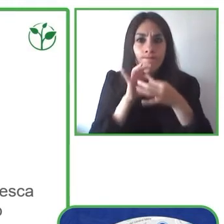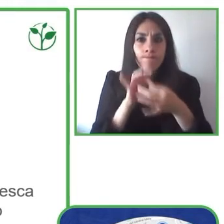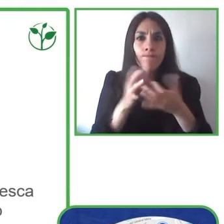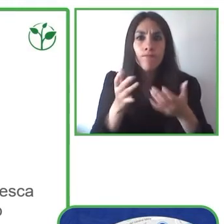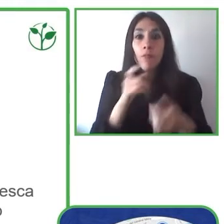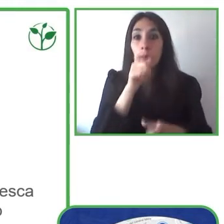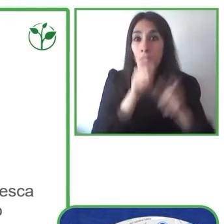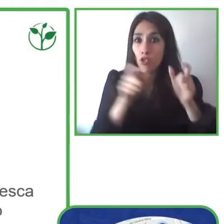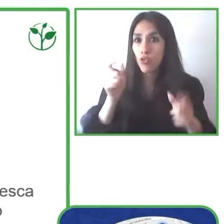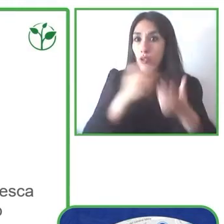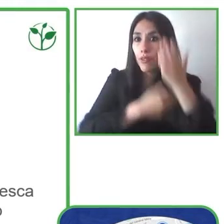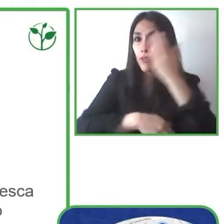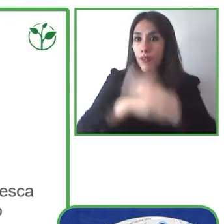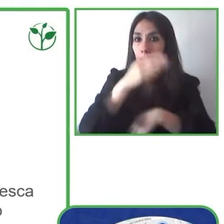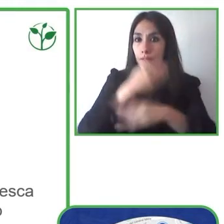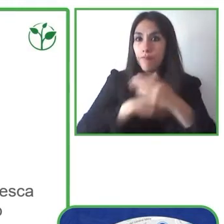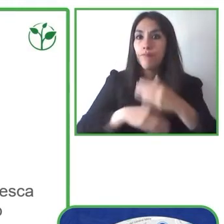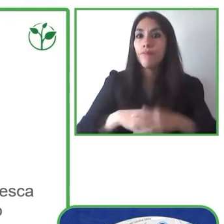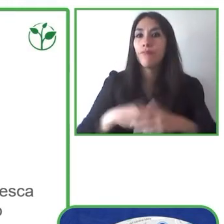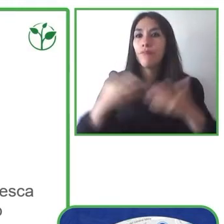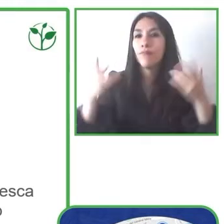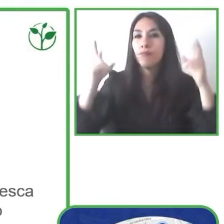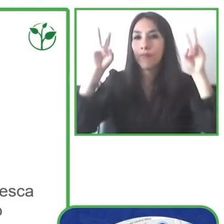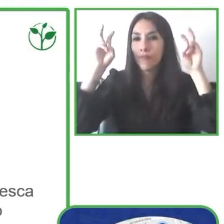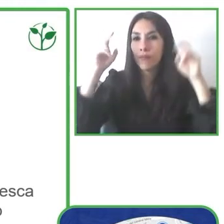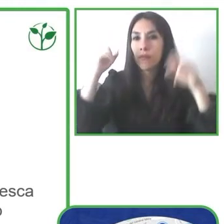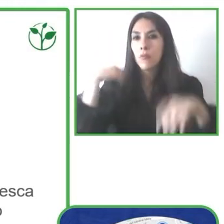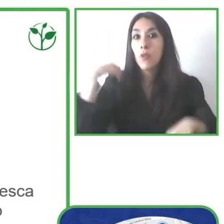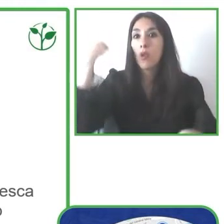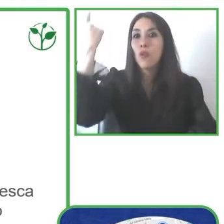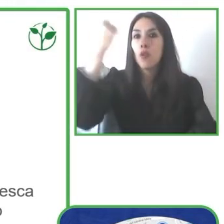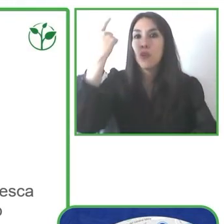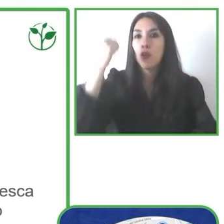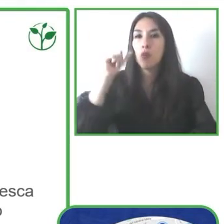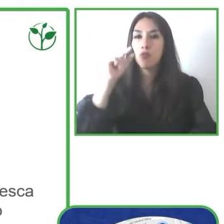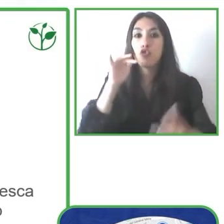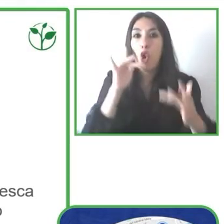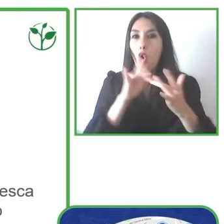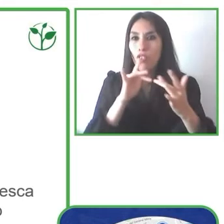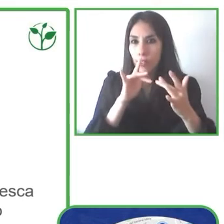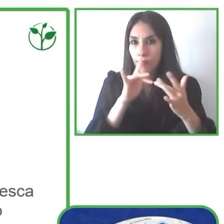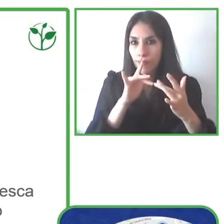with reduced mobility because this is really a personal issue as well I saw that there was a